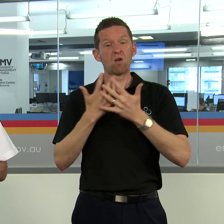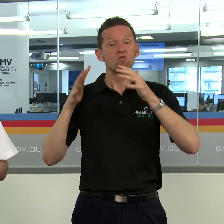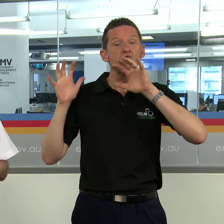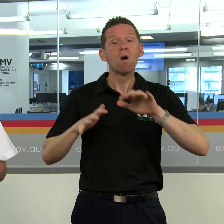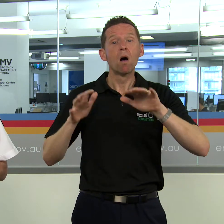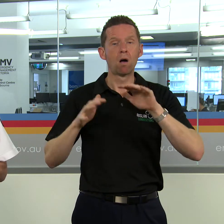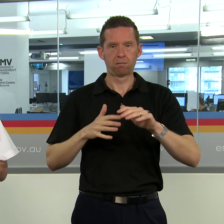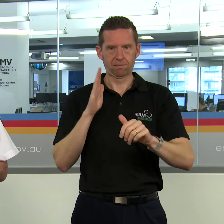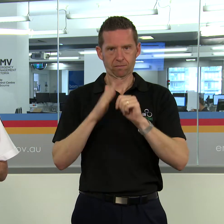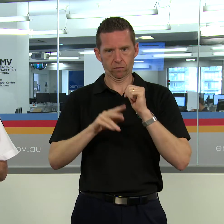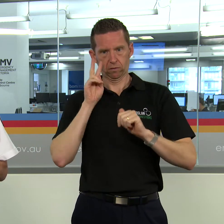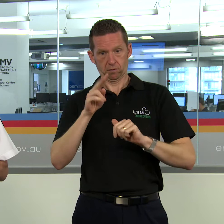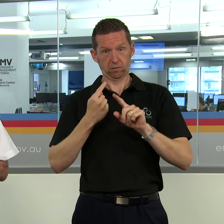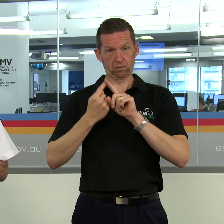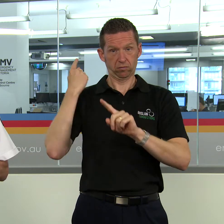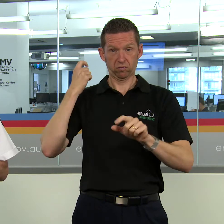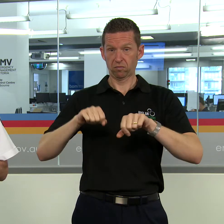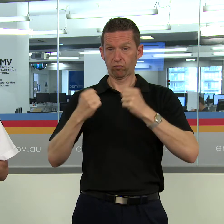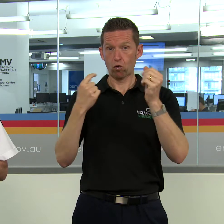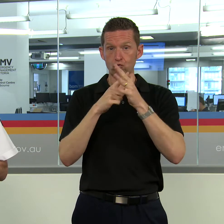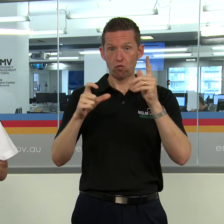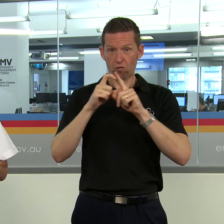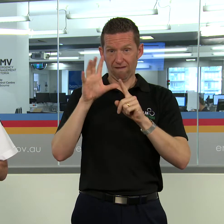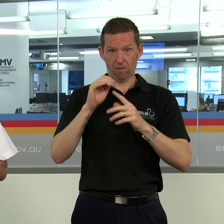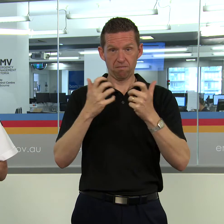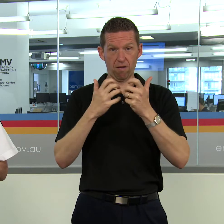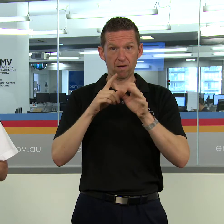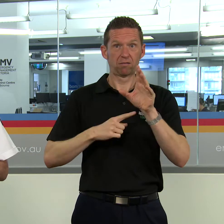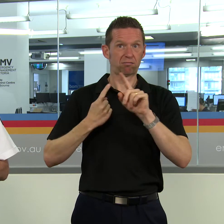unprecedented and broken records from years and years past.